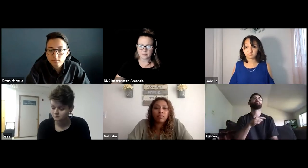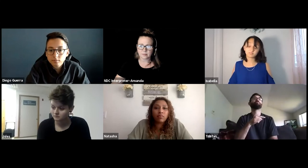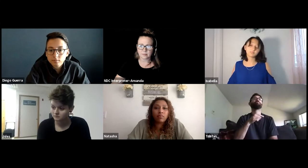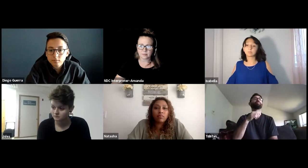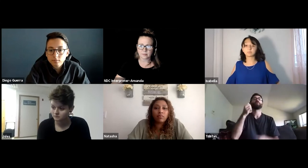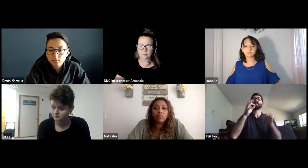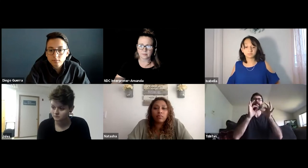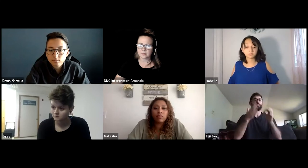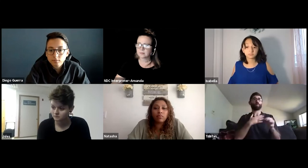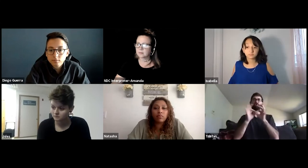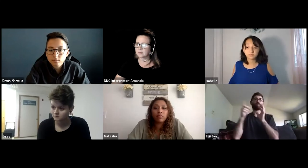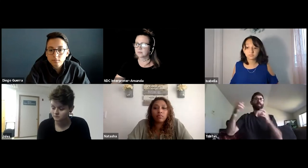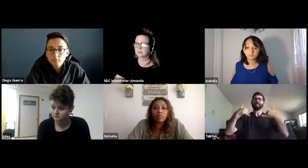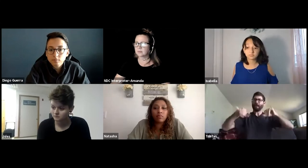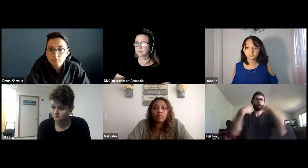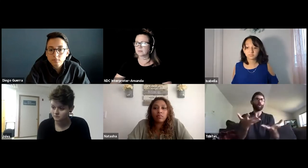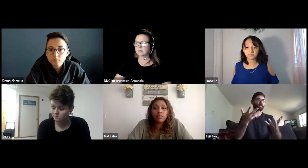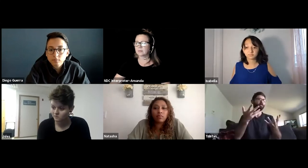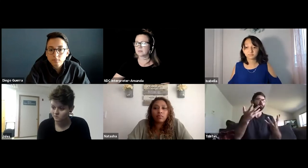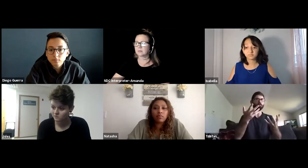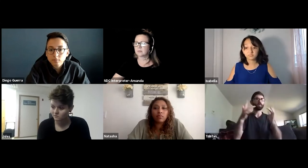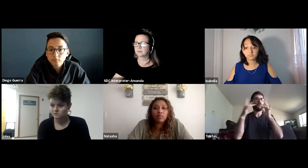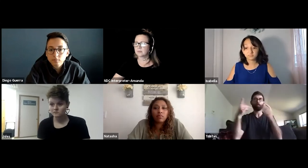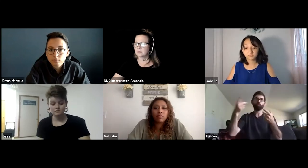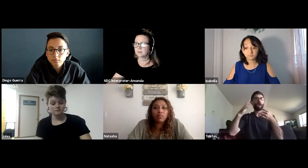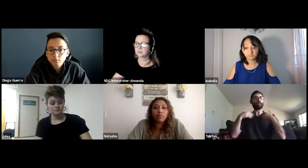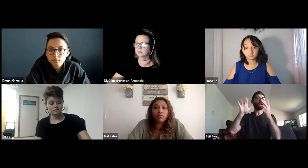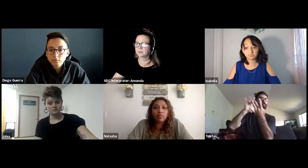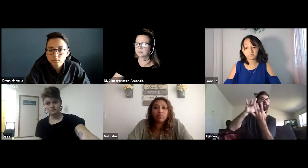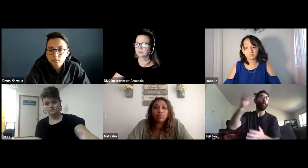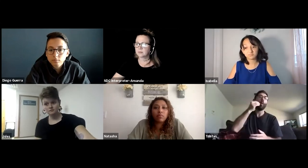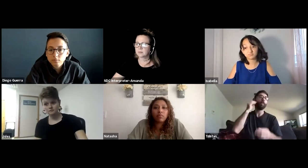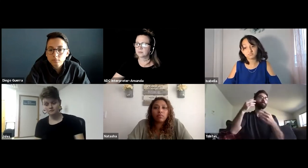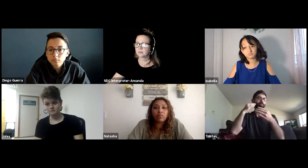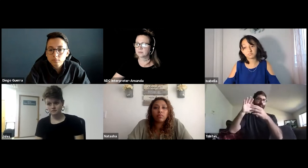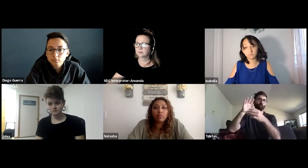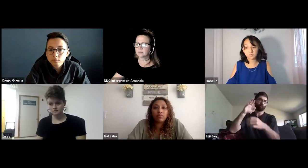For my audio class and that transition online, the interpreter was still provided to me.